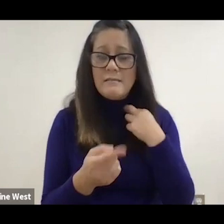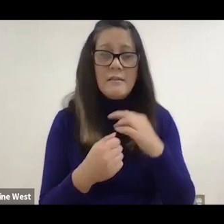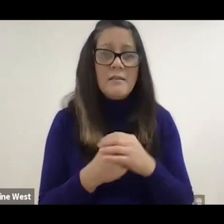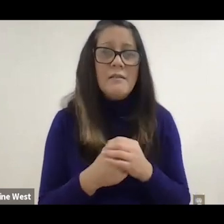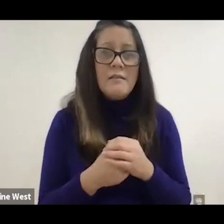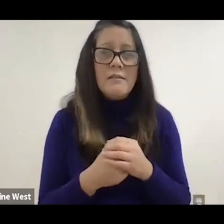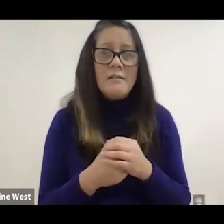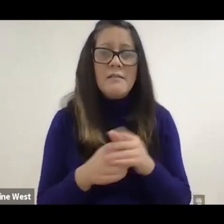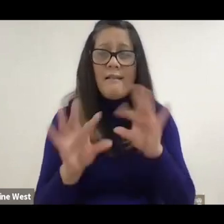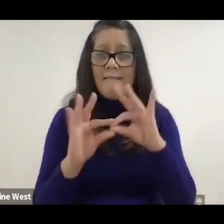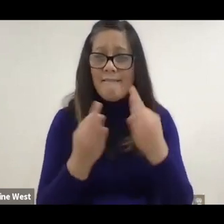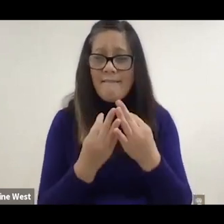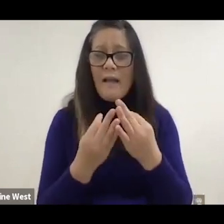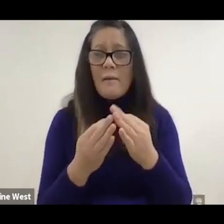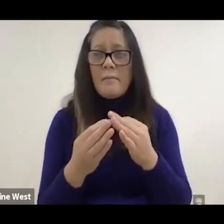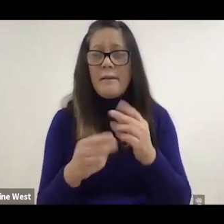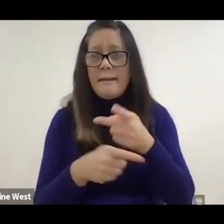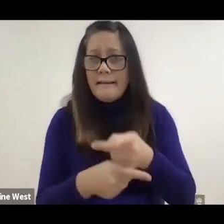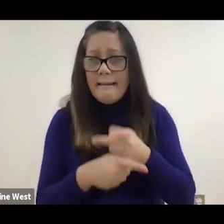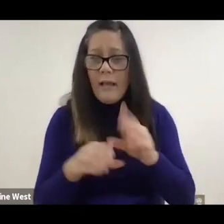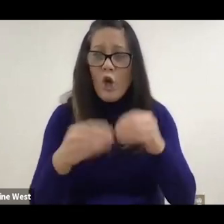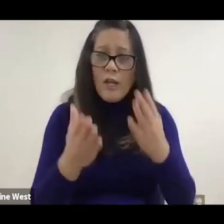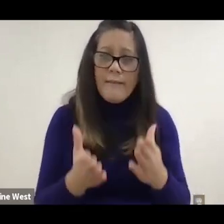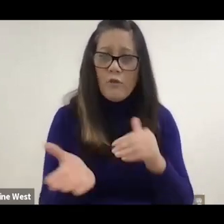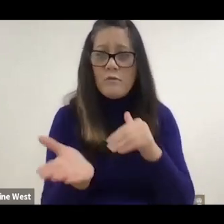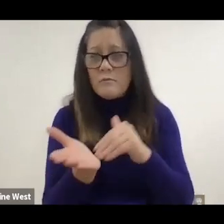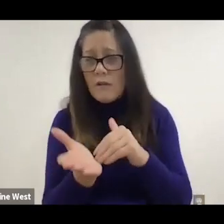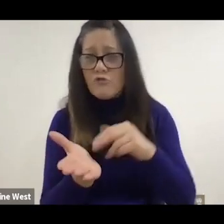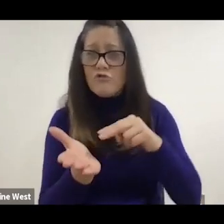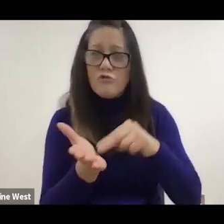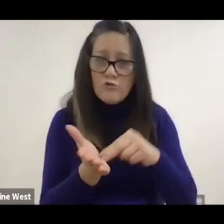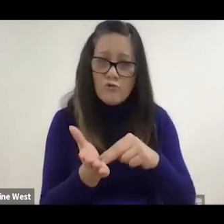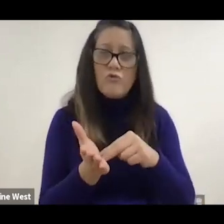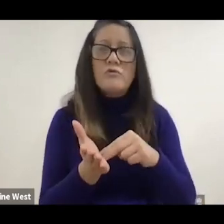caregivers, or health care workers. So nice about that conveyor is that